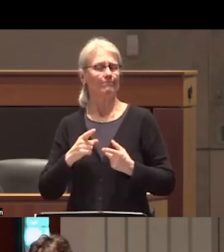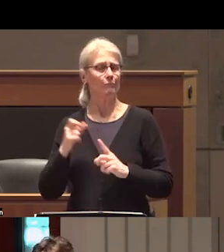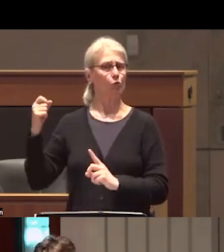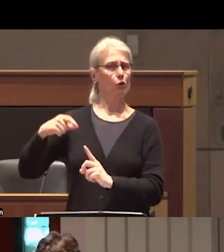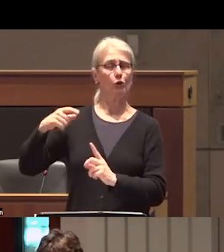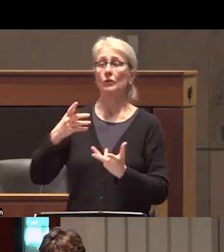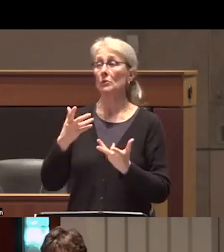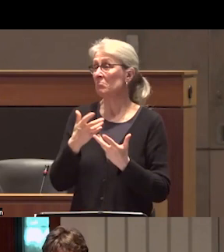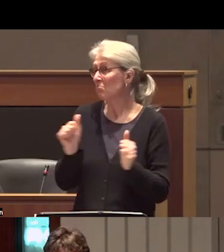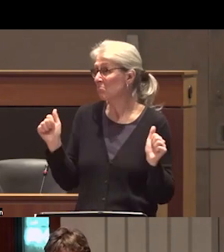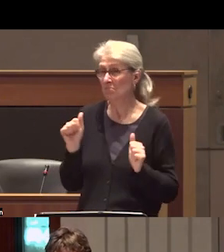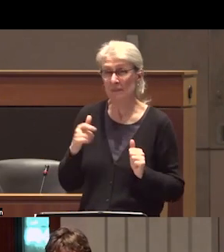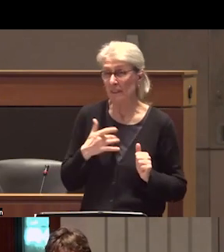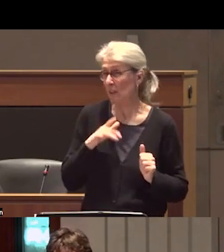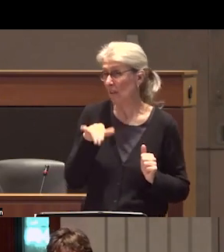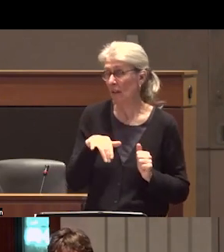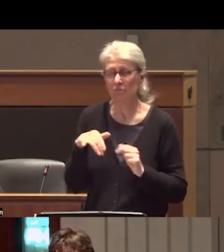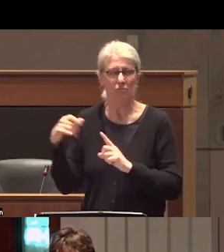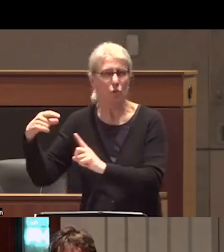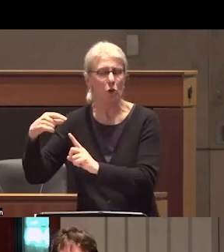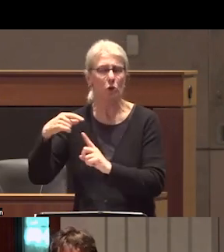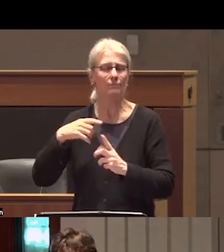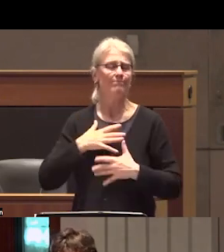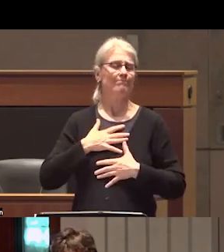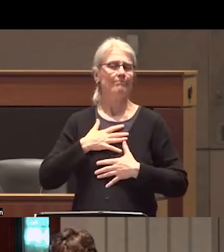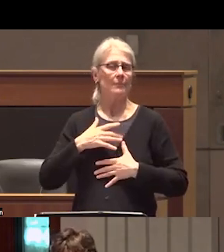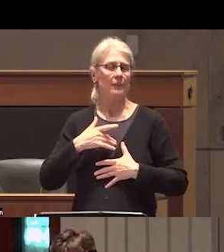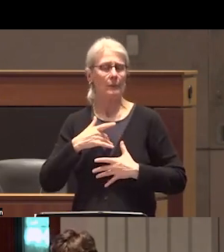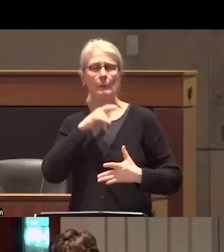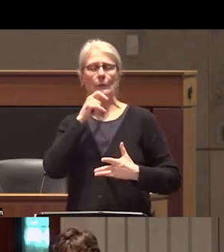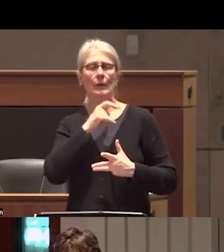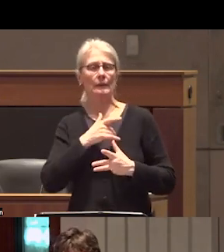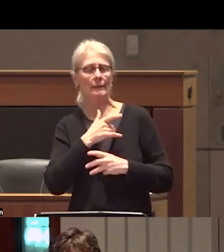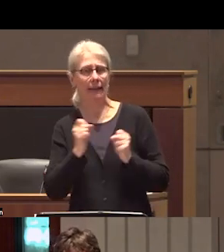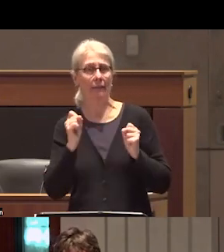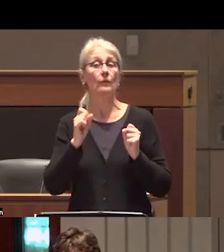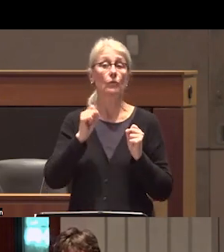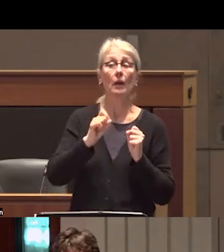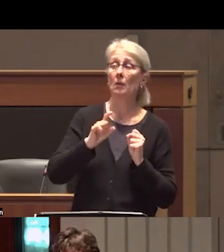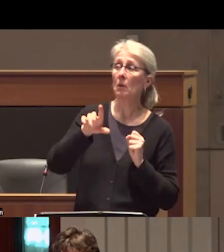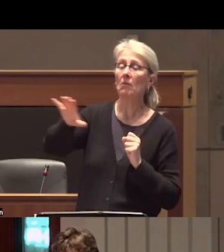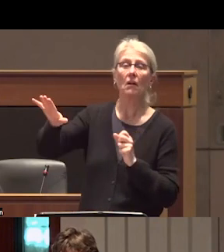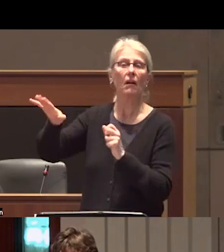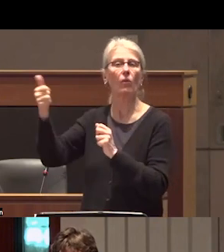our audience who is affected by the discussion has resources available if they want some help coping